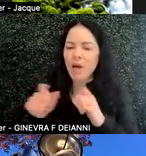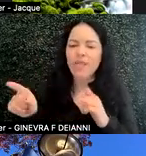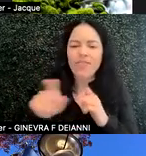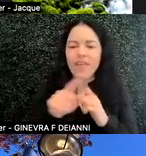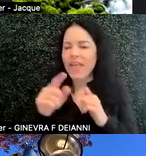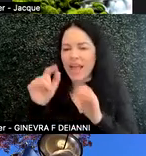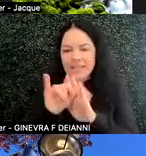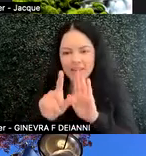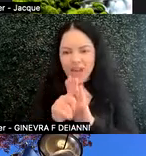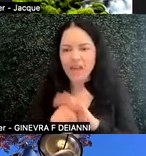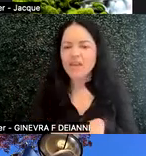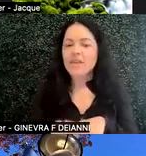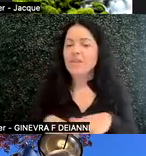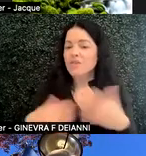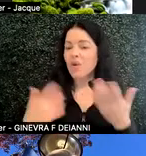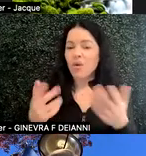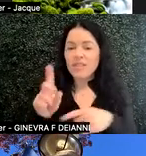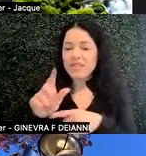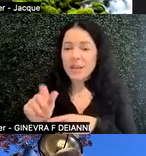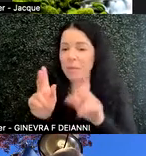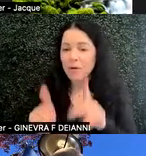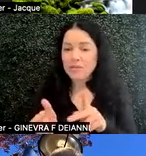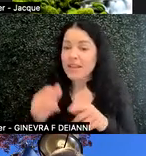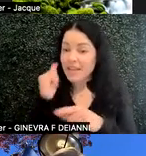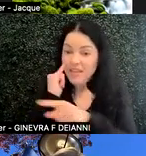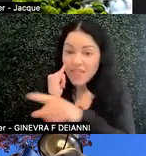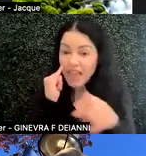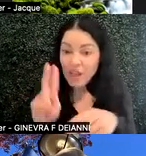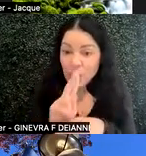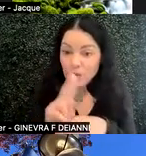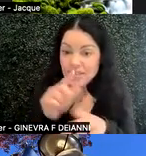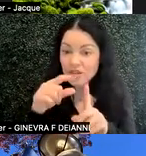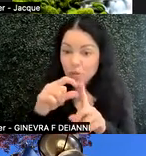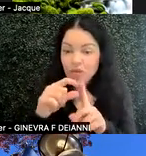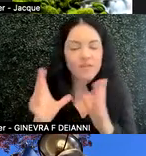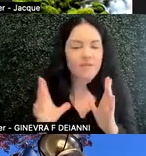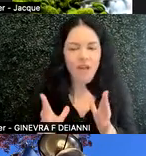So if a disabled person is using these terms, that's fine. No need to correct the person with the disability.